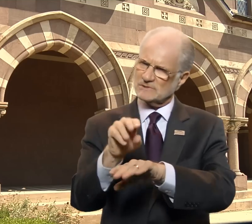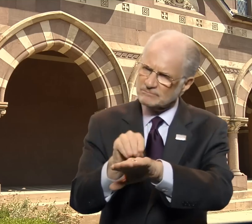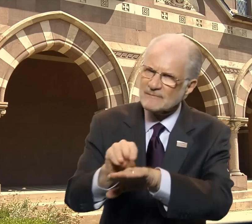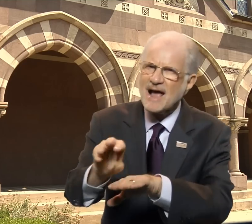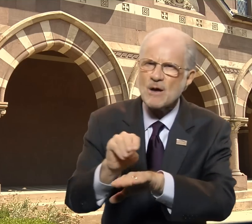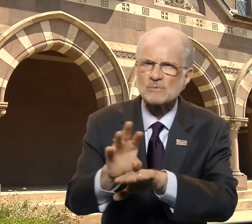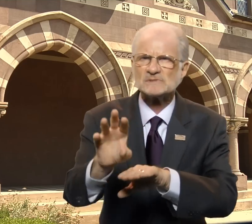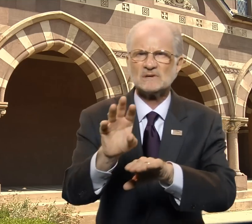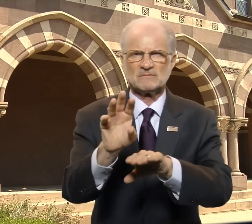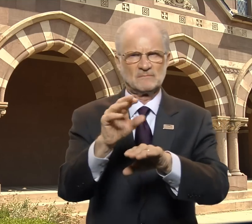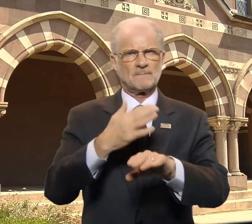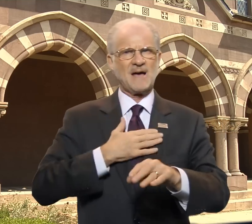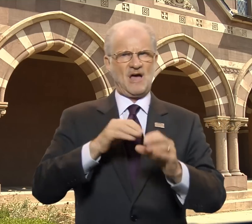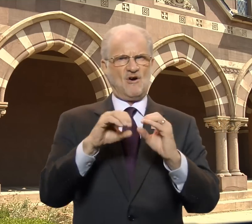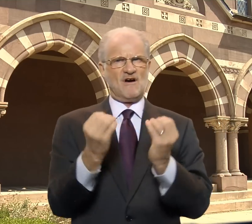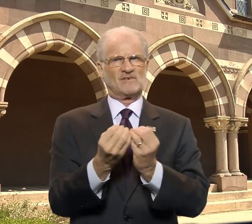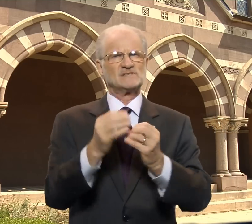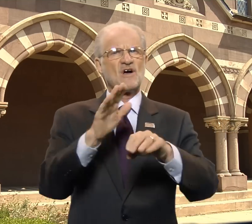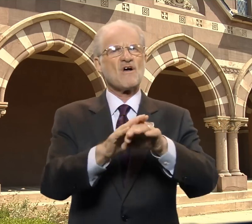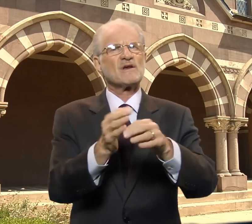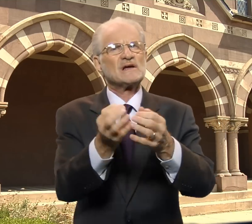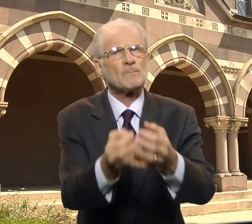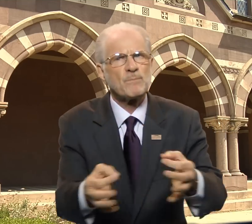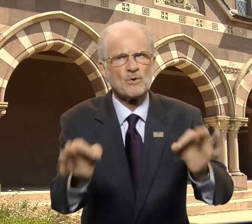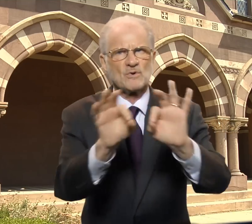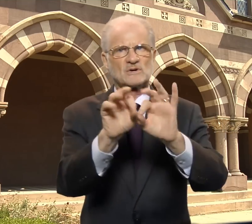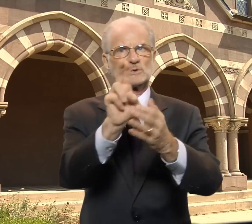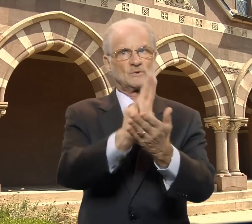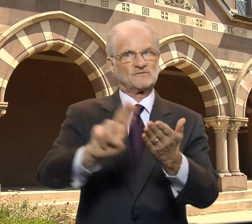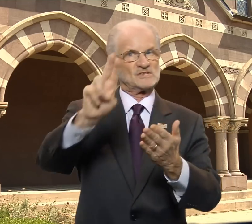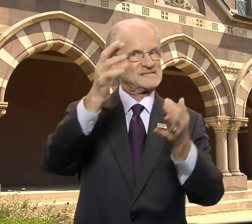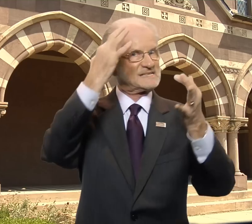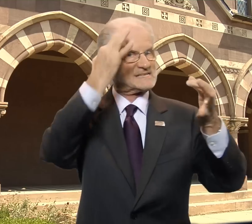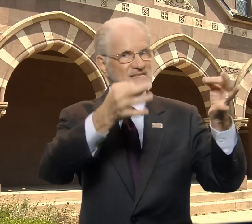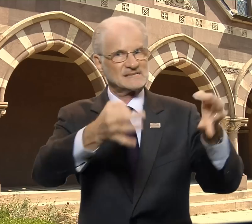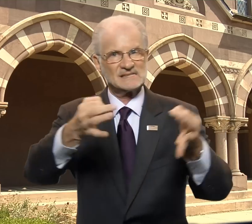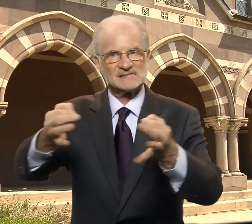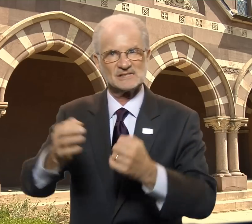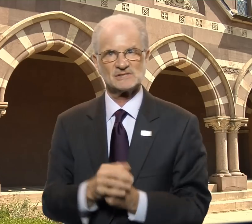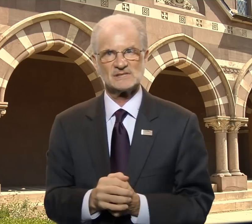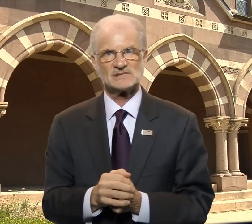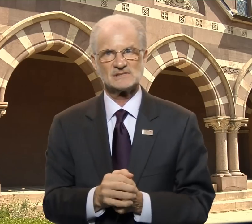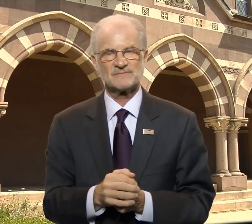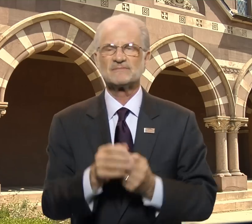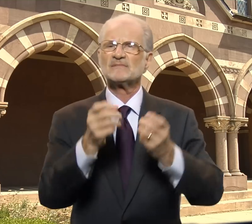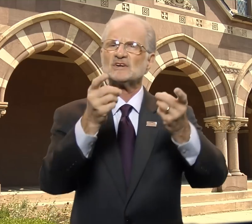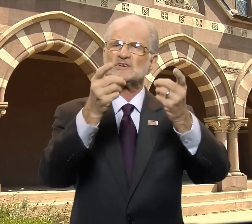my office on important university decisions.